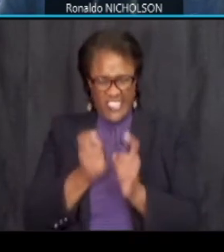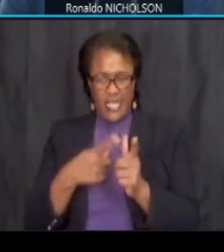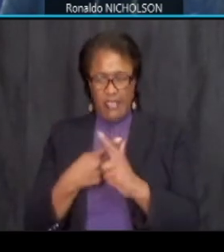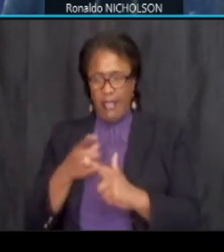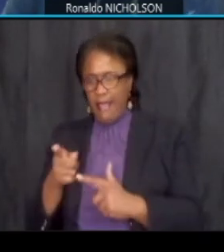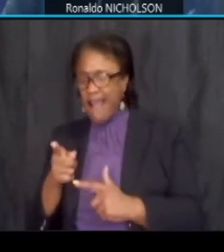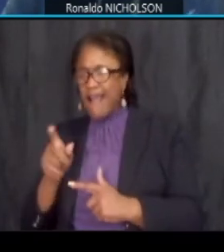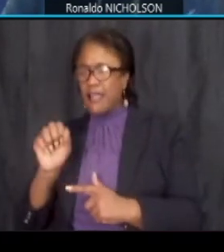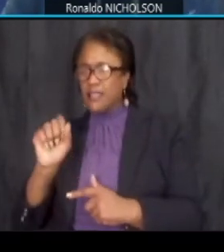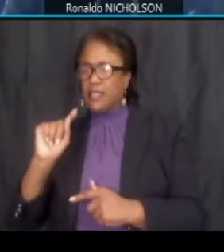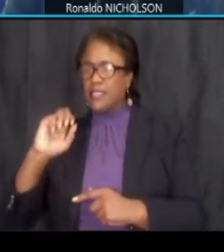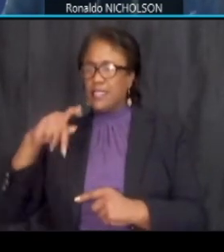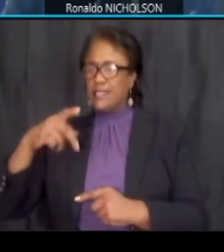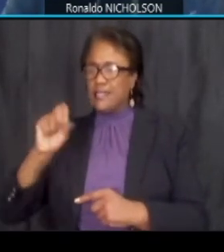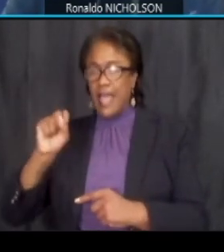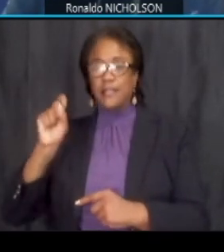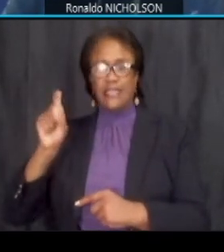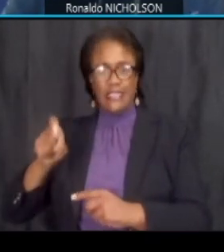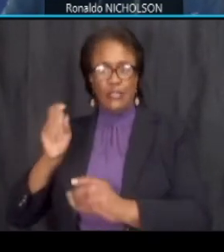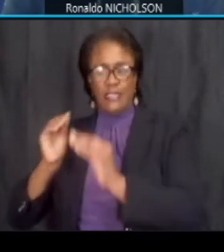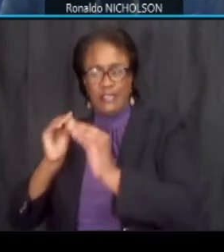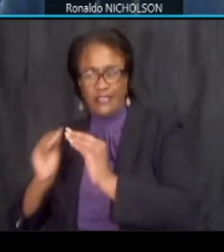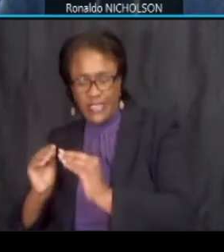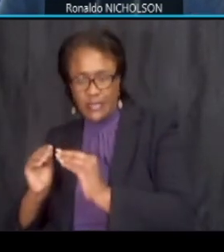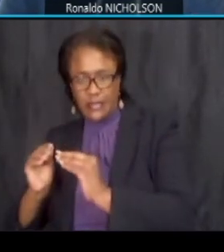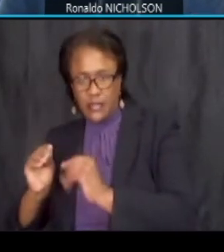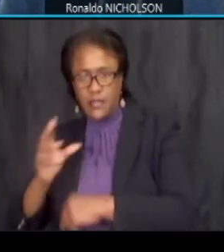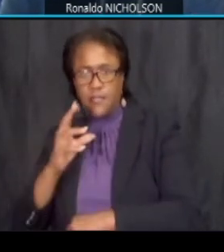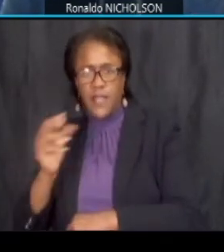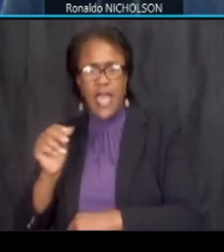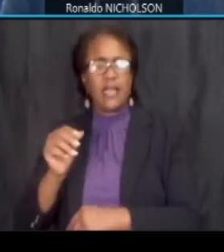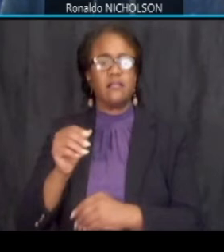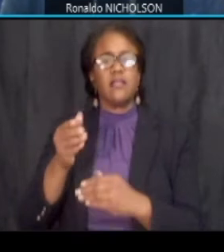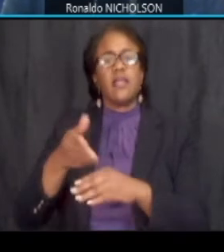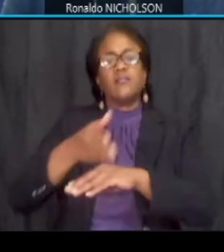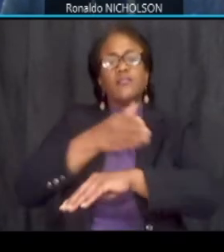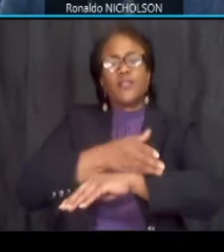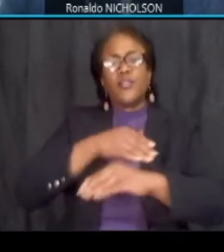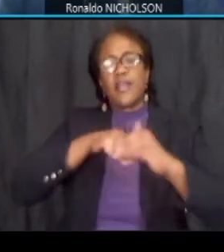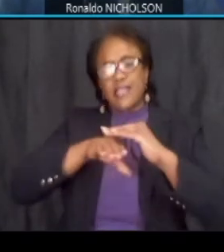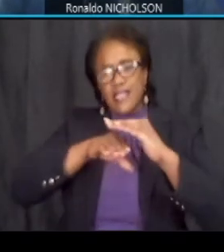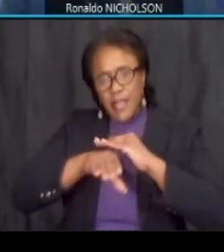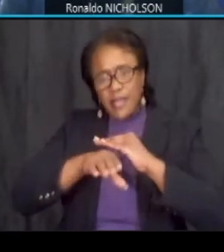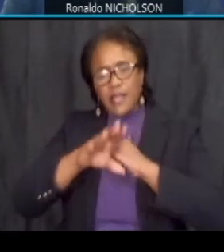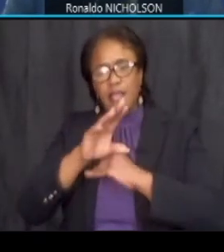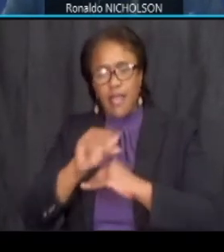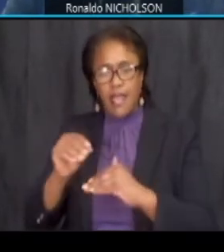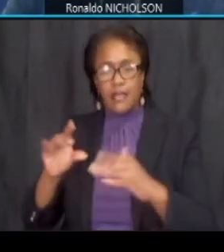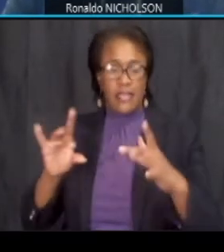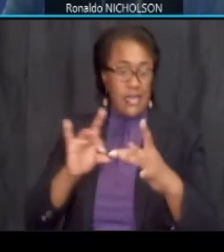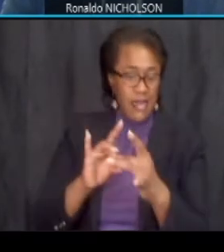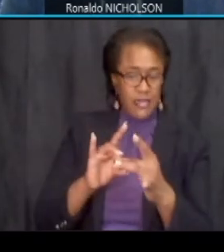overall just to improve the accessibility and tie in the vending road improvements to those adjacent